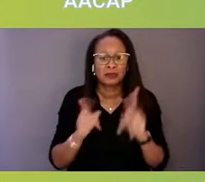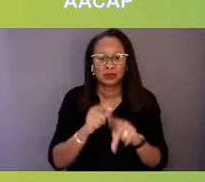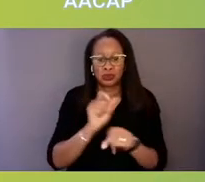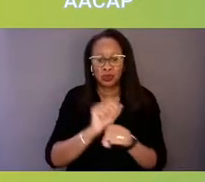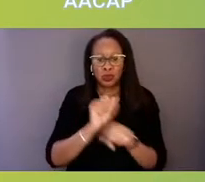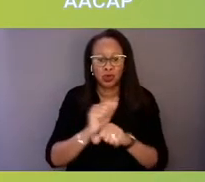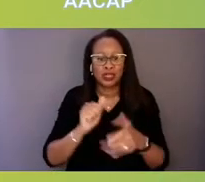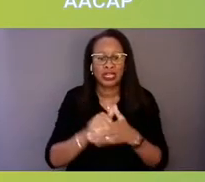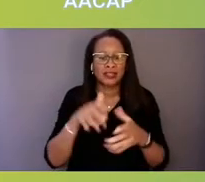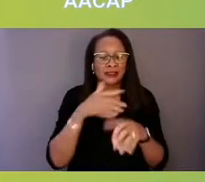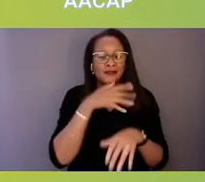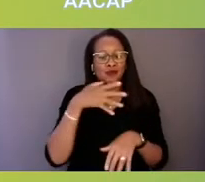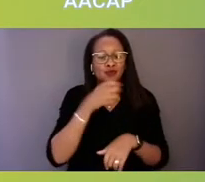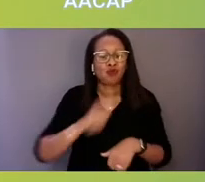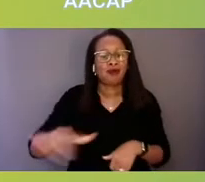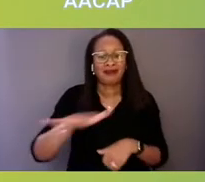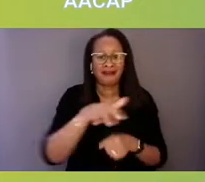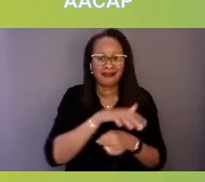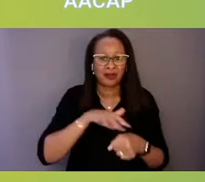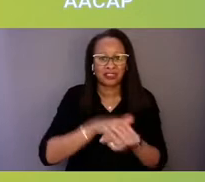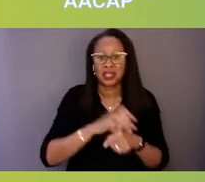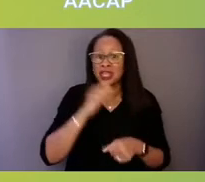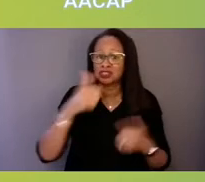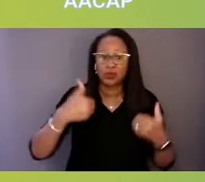where they don't have the resources as much as others.